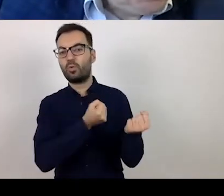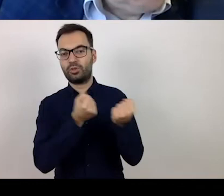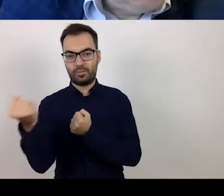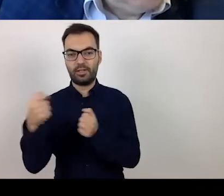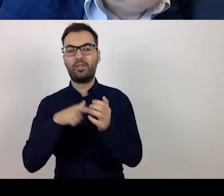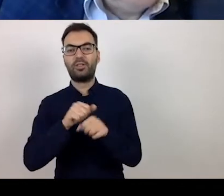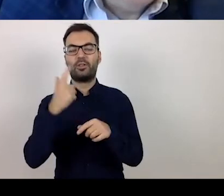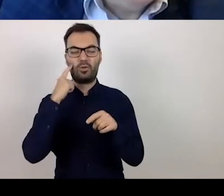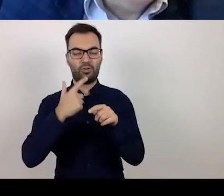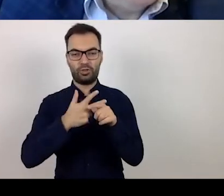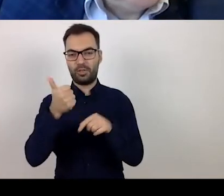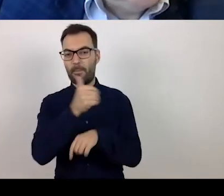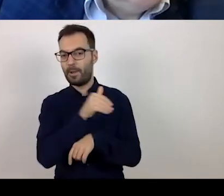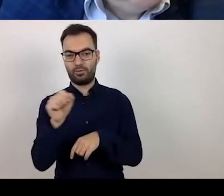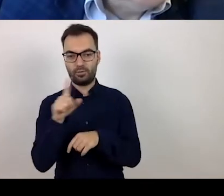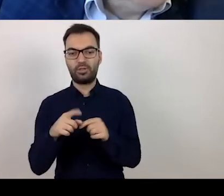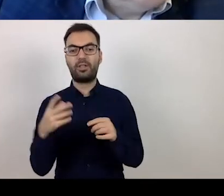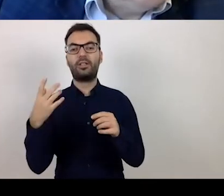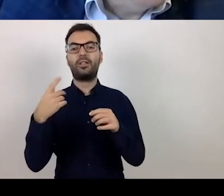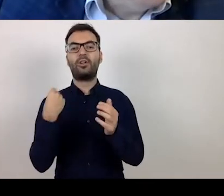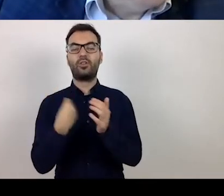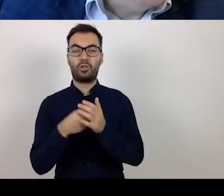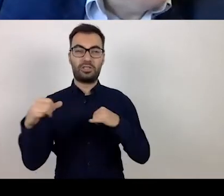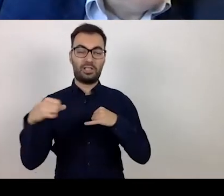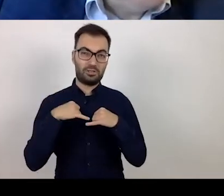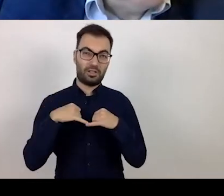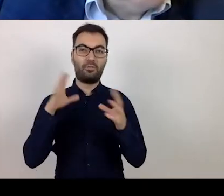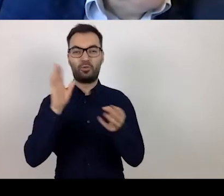Including management costs it is about 37 million in total.